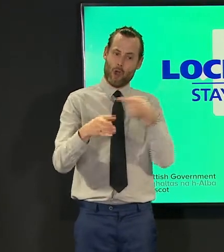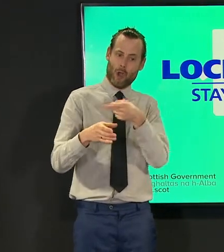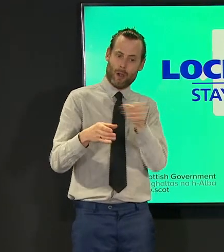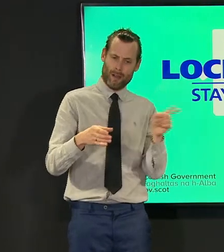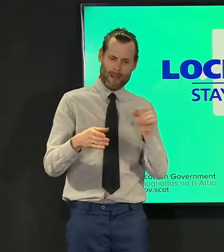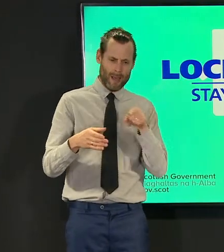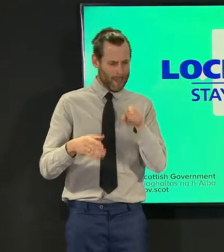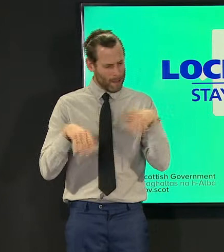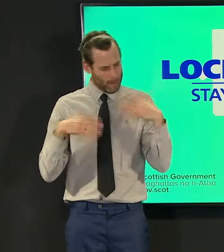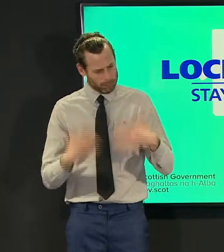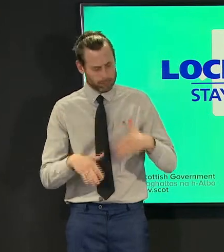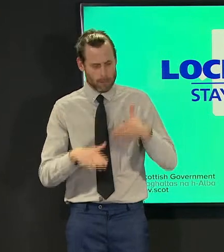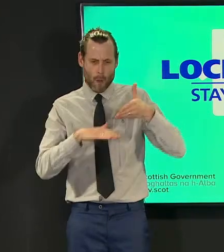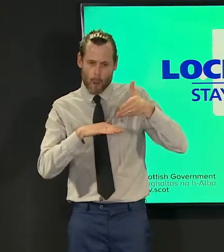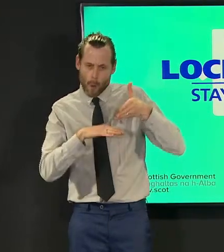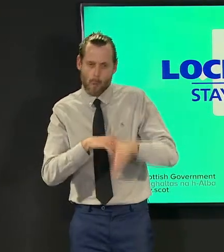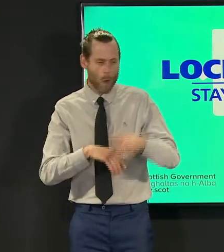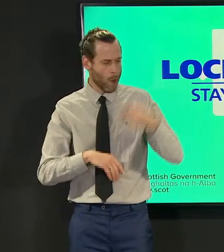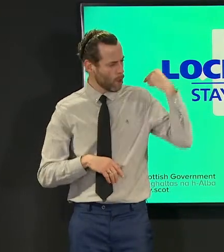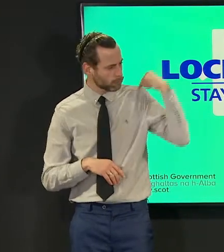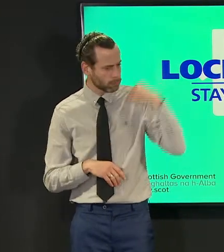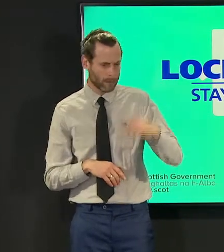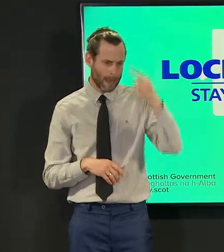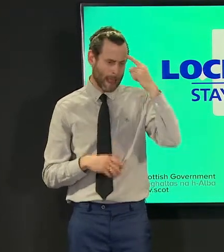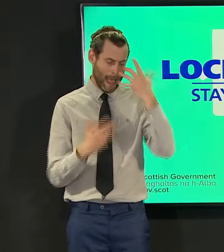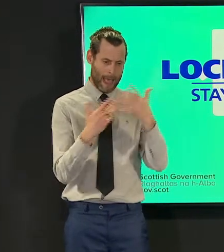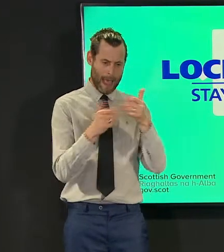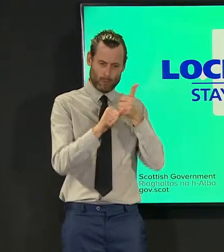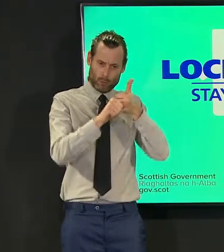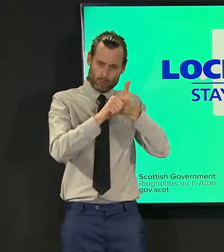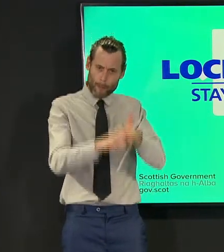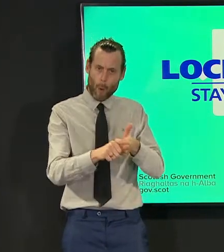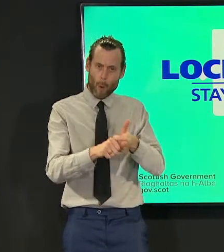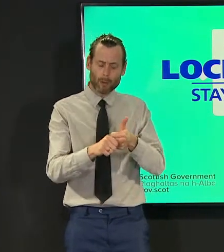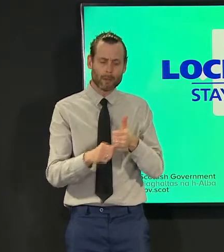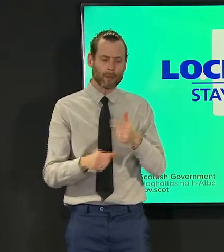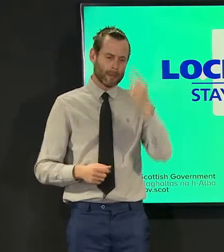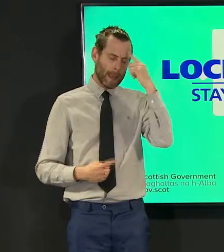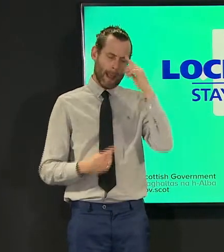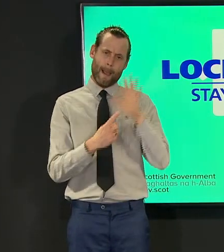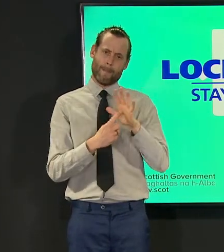whatever way we can and that includes providing help for their mental health and well-being